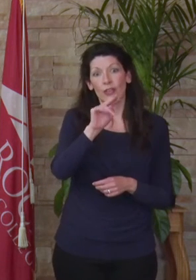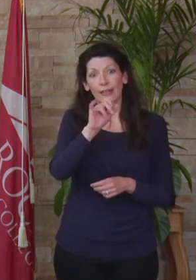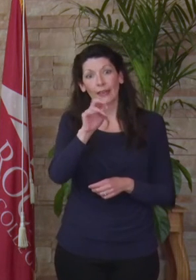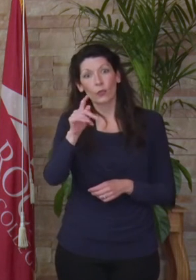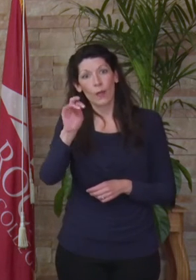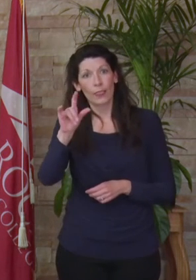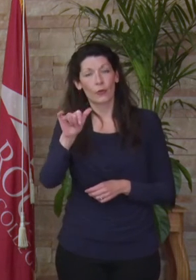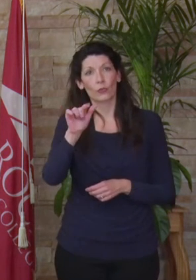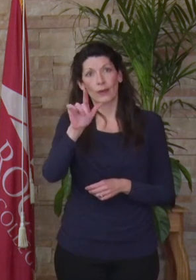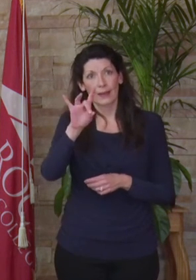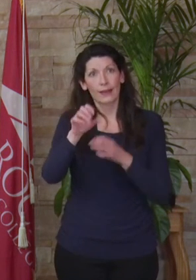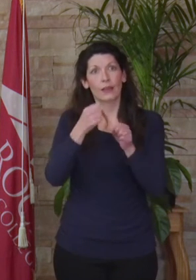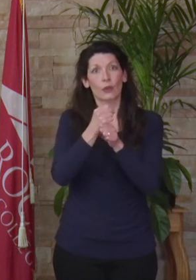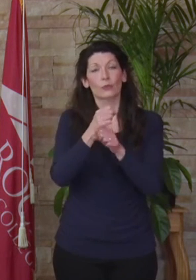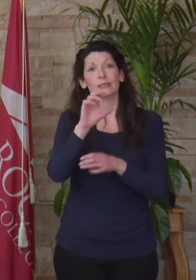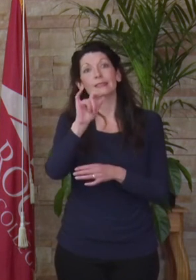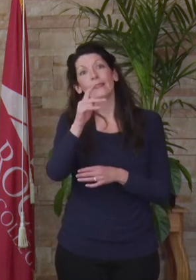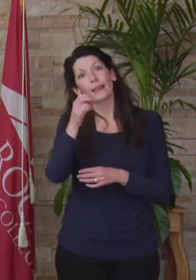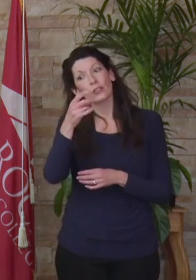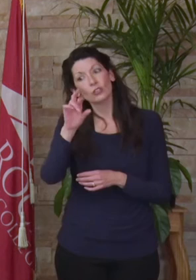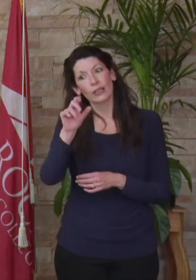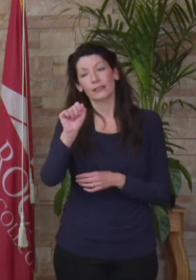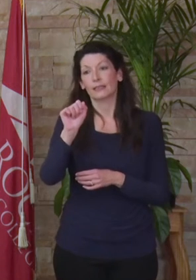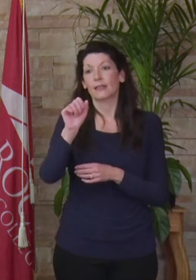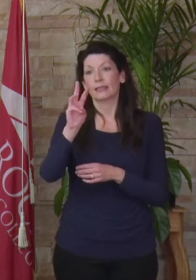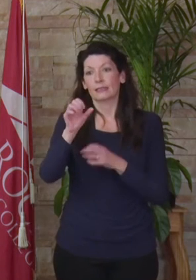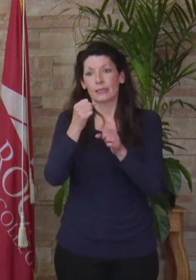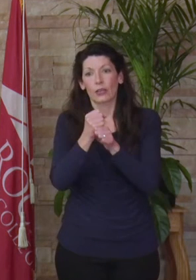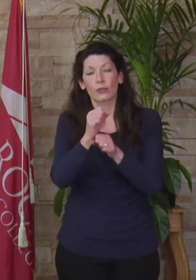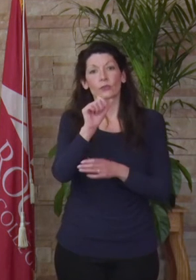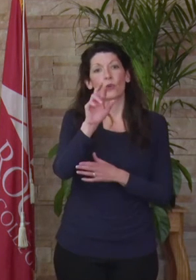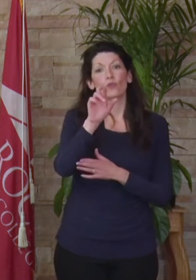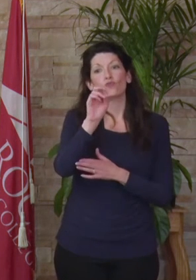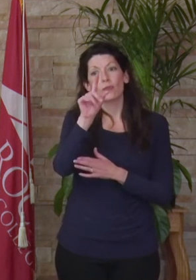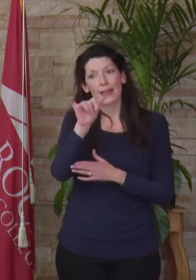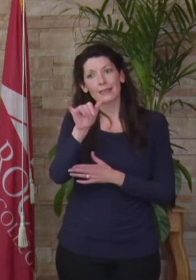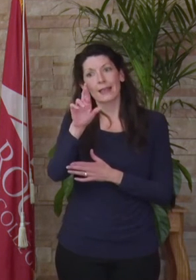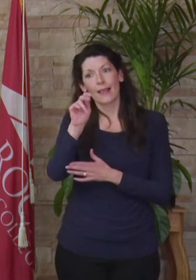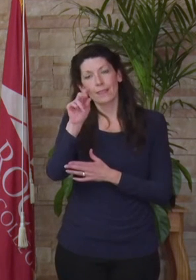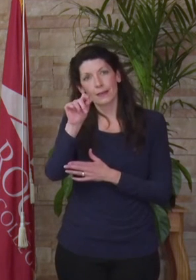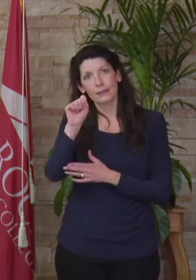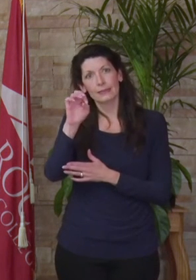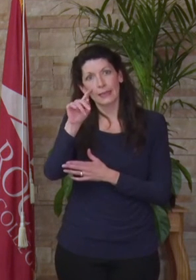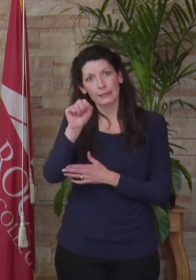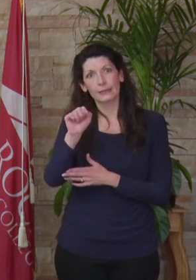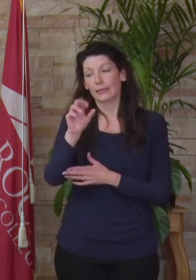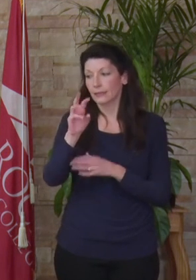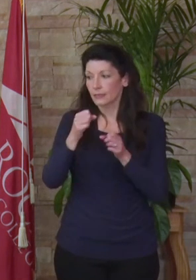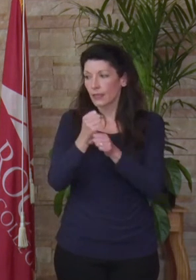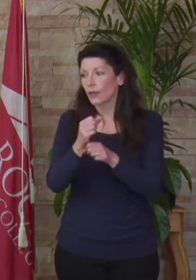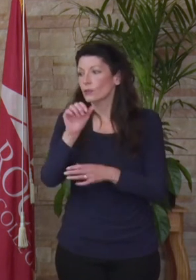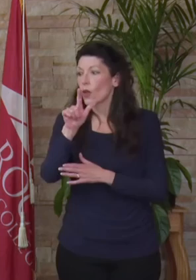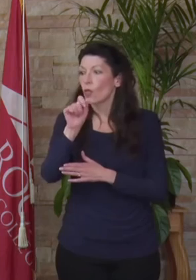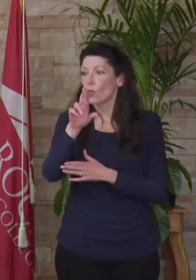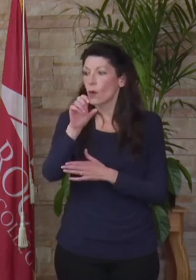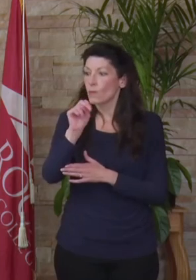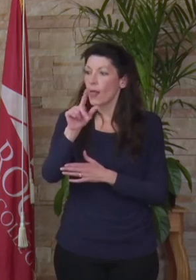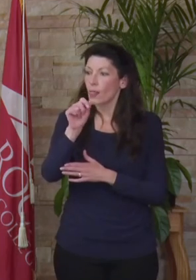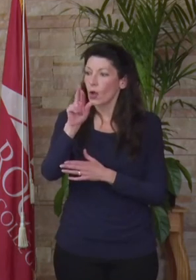Cynthia Shields, 6 years. Randy Landis-Eigsti, 21 years. Laura Licari, 21 years. Dan Macy, 27 years.